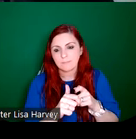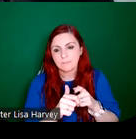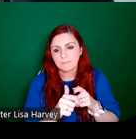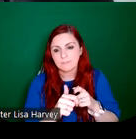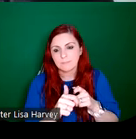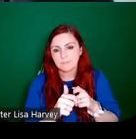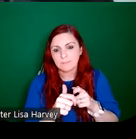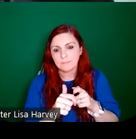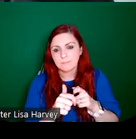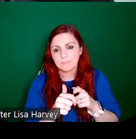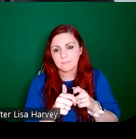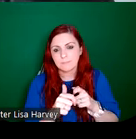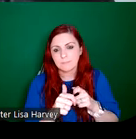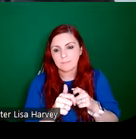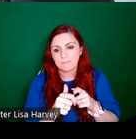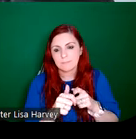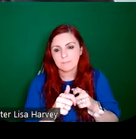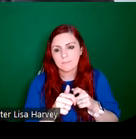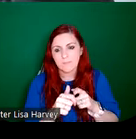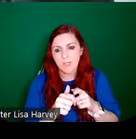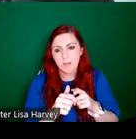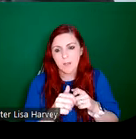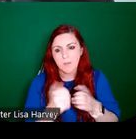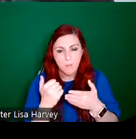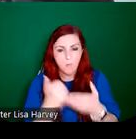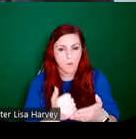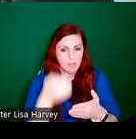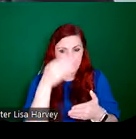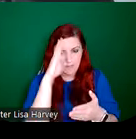awards, I should say awards in Irish competition for the stained glass, they did